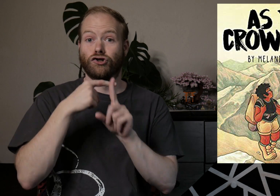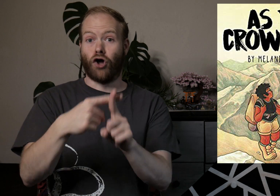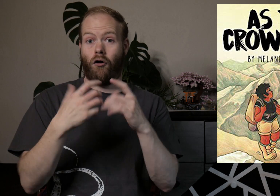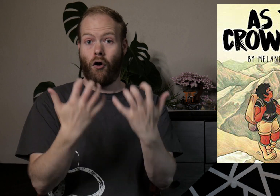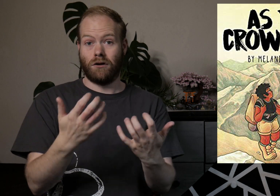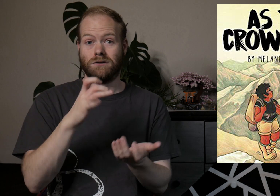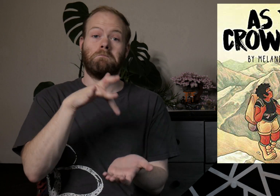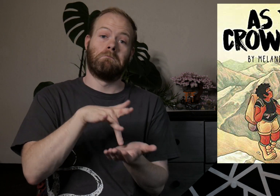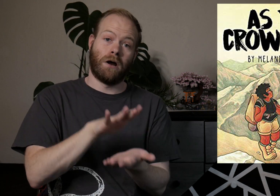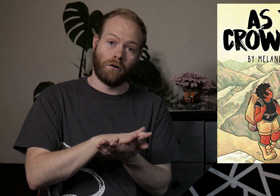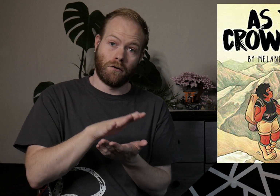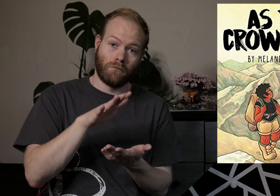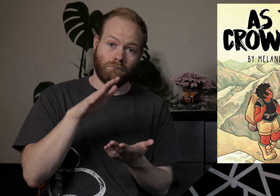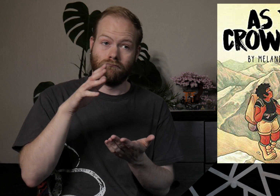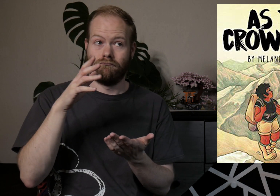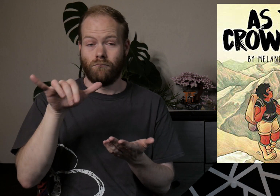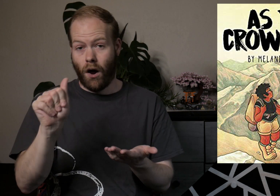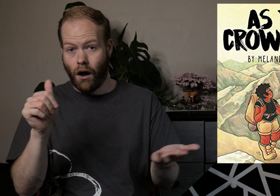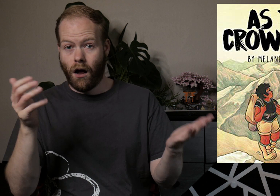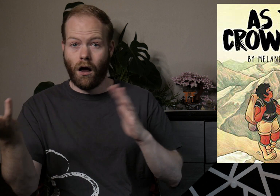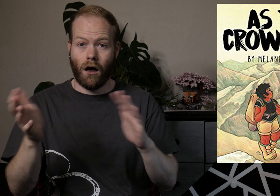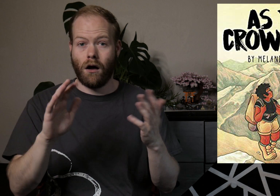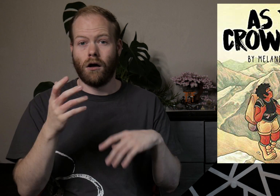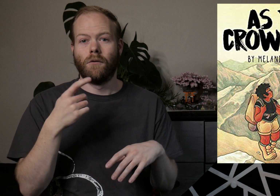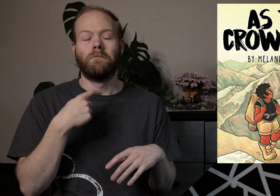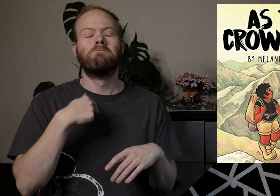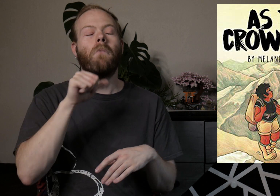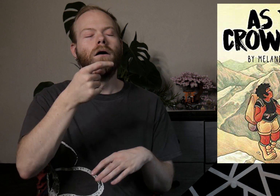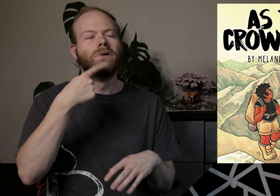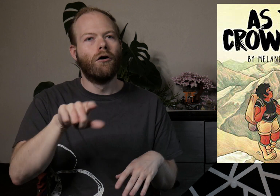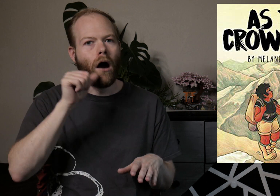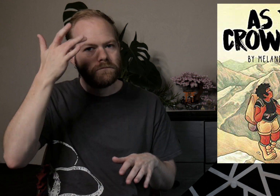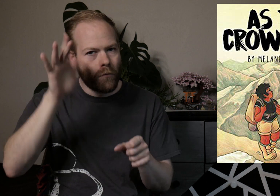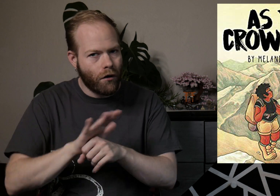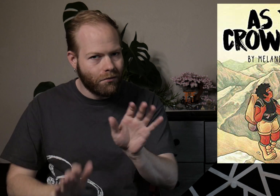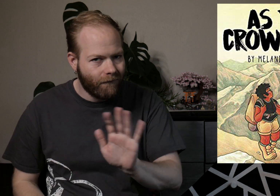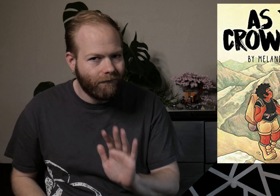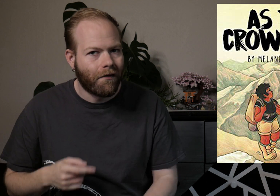The target audience is middle grade or YA, and while I’m not saying they’re not smart enough,